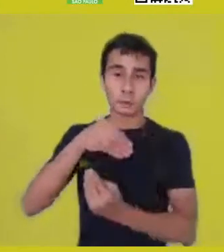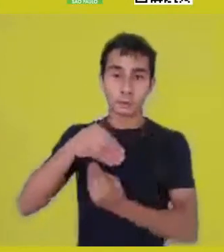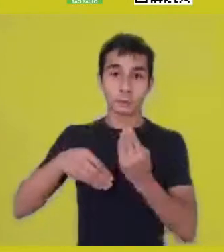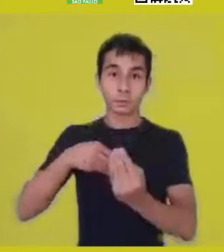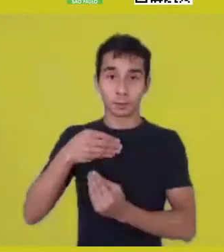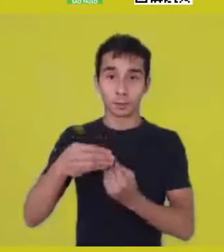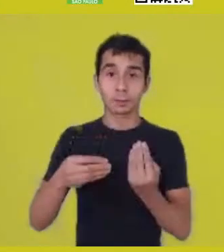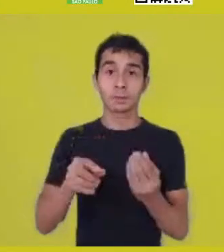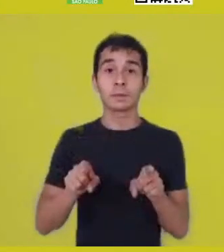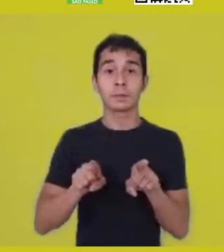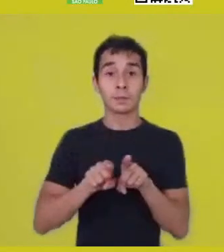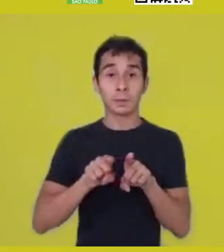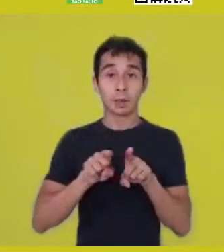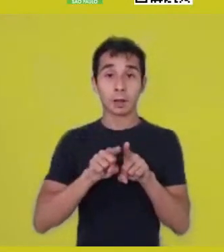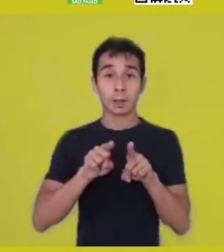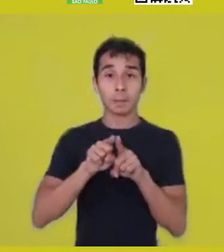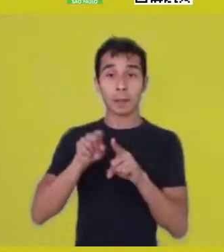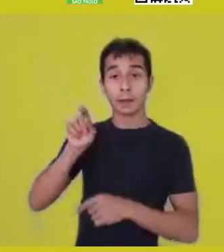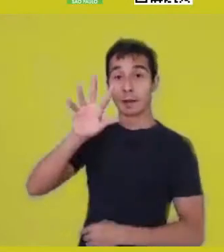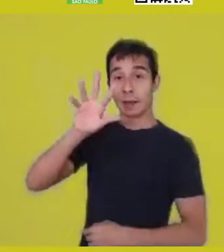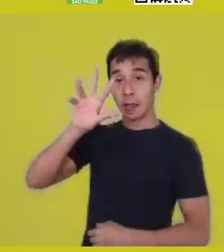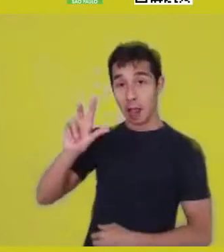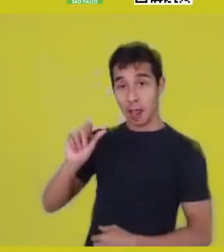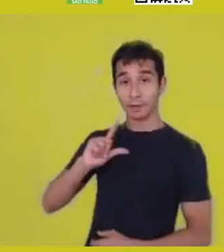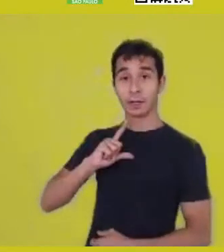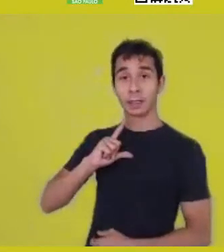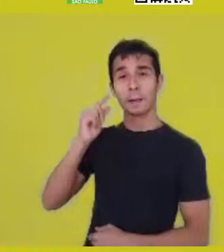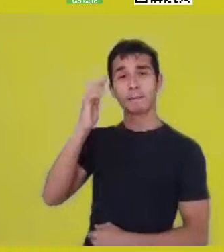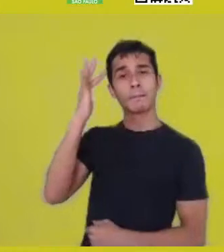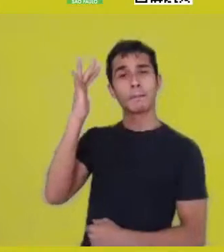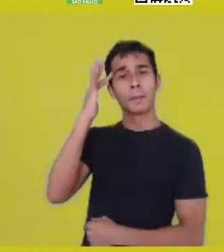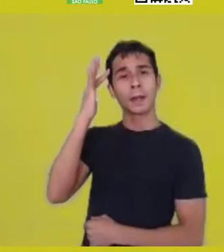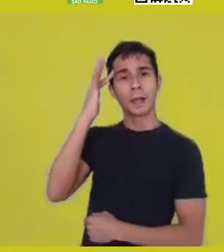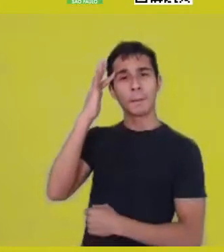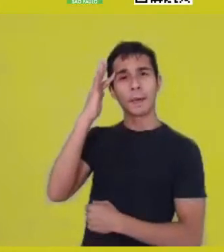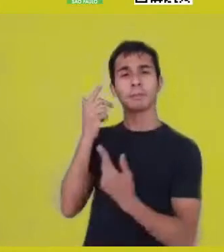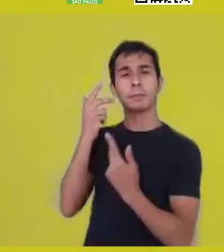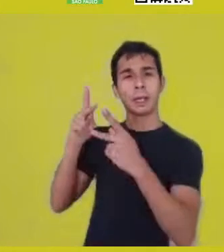present in the African continent, present among Natives, and so on.